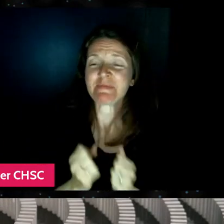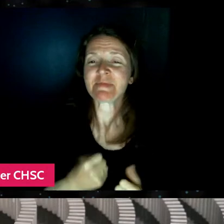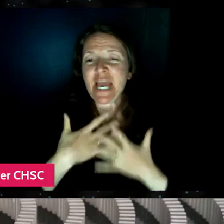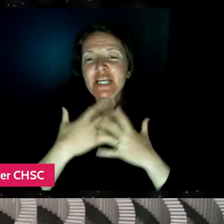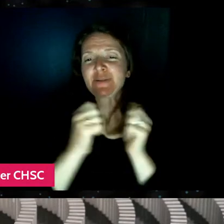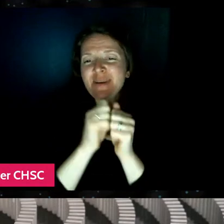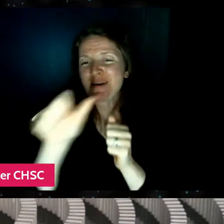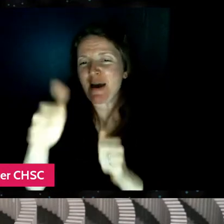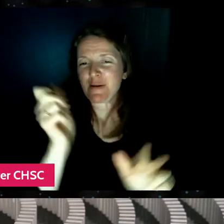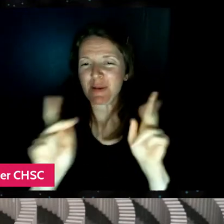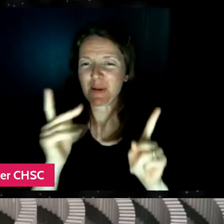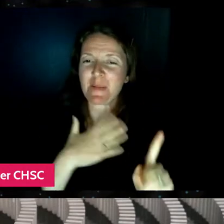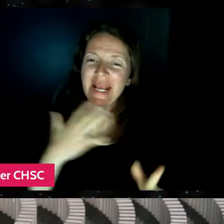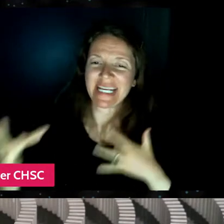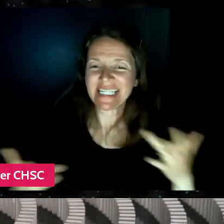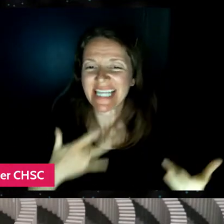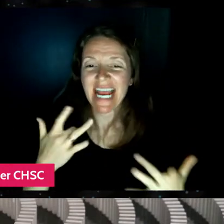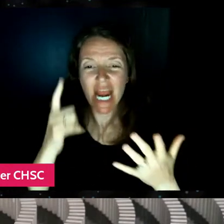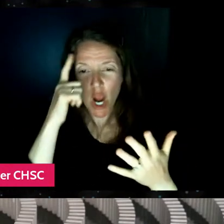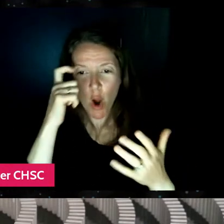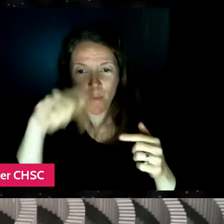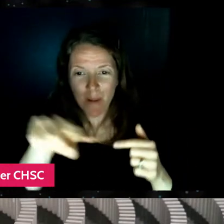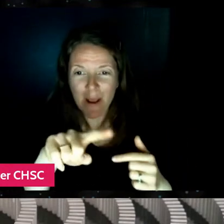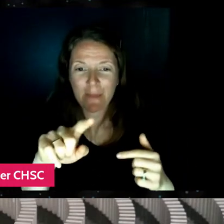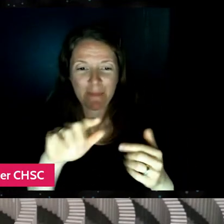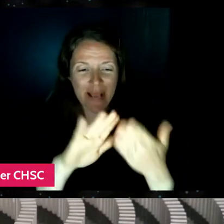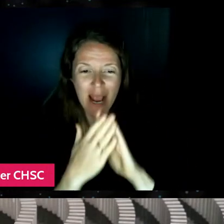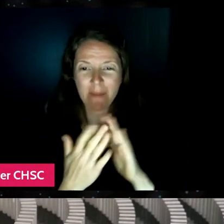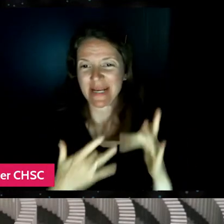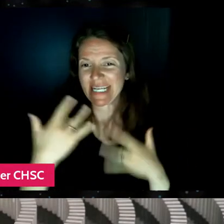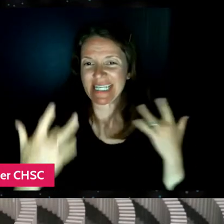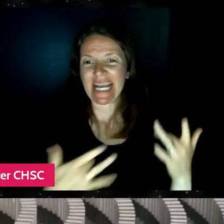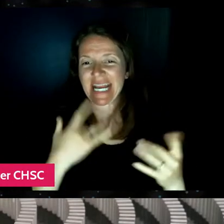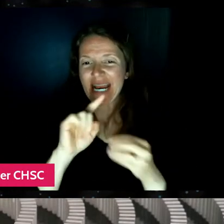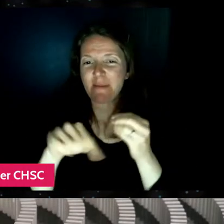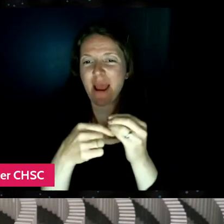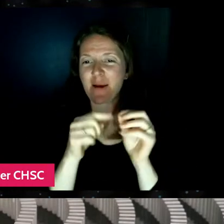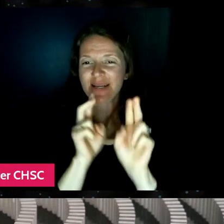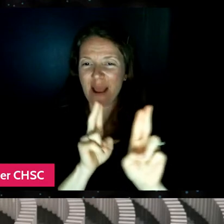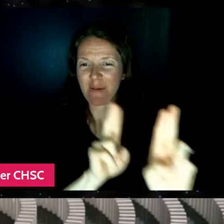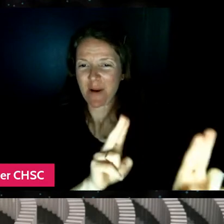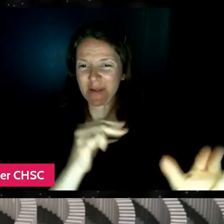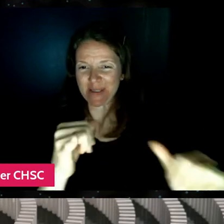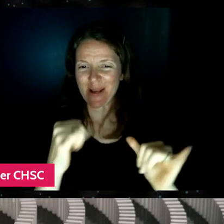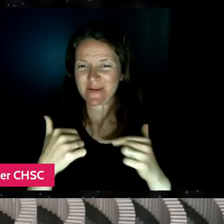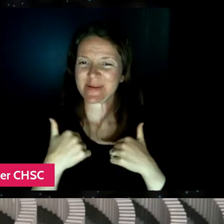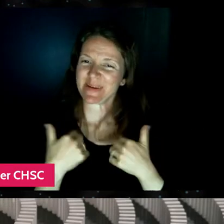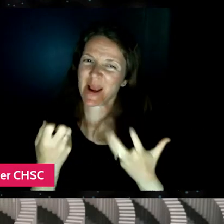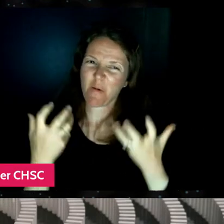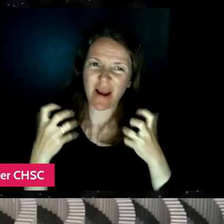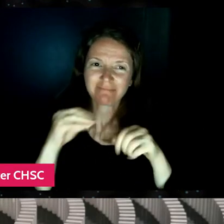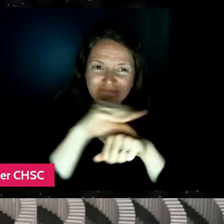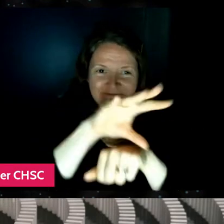I hope we'll get other people excited about dominoes and you know, it took some time